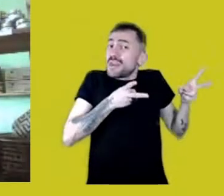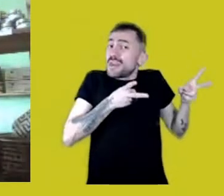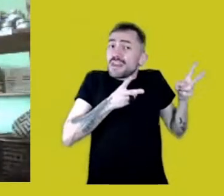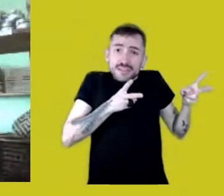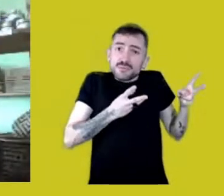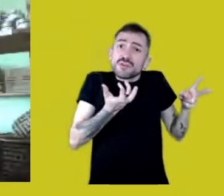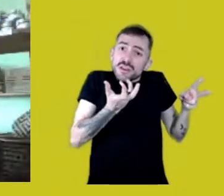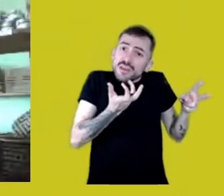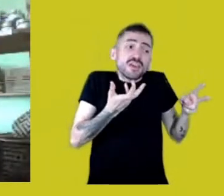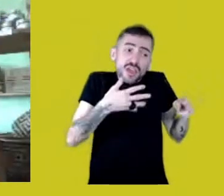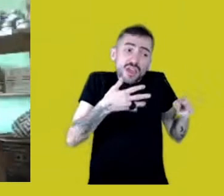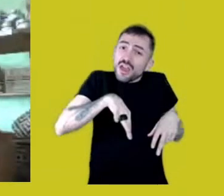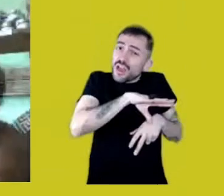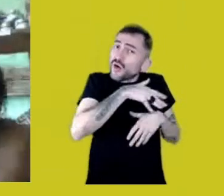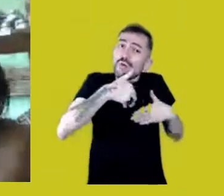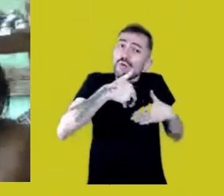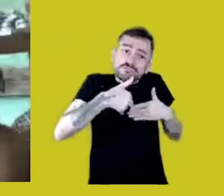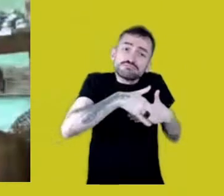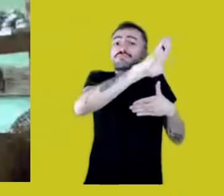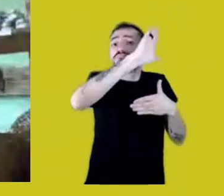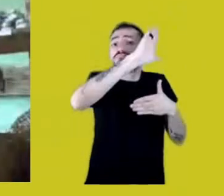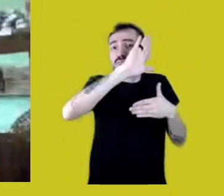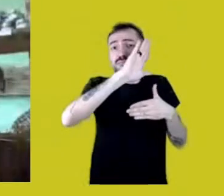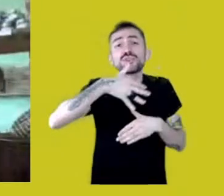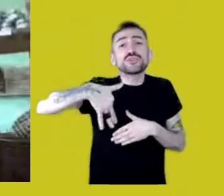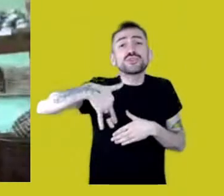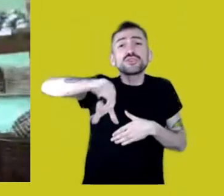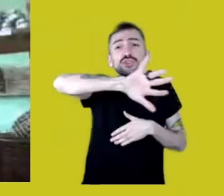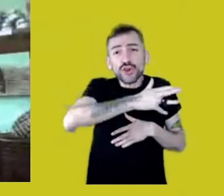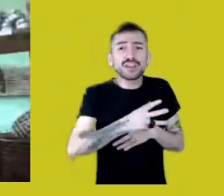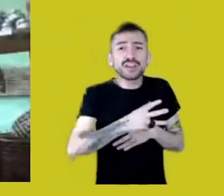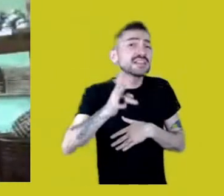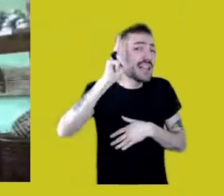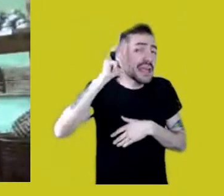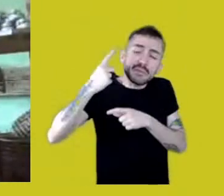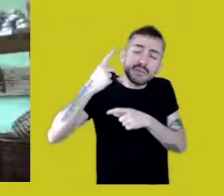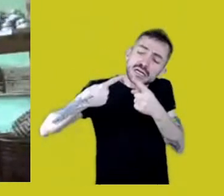to get back to our ancient knowledge,